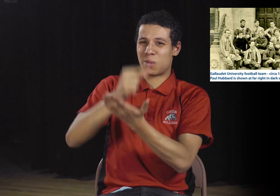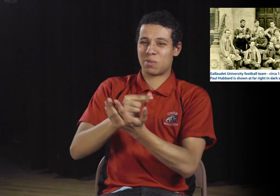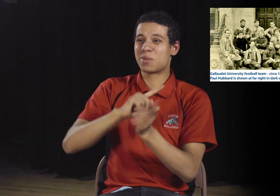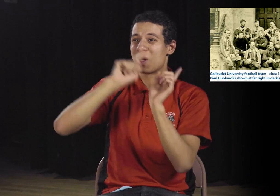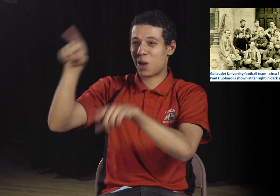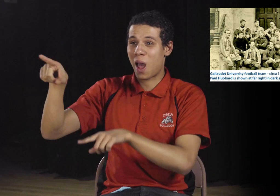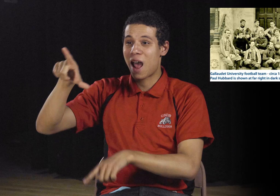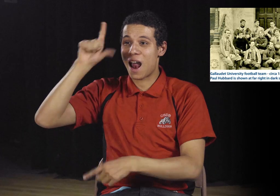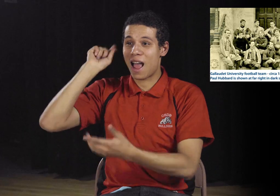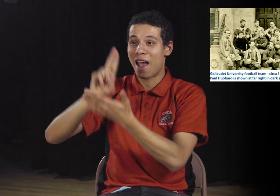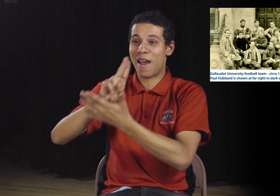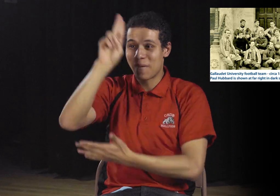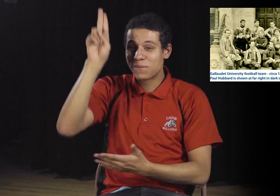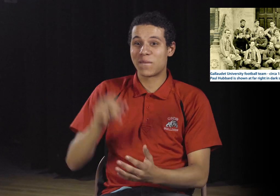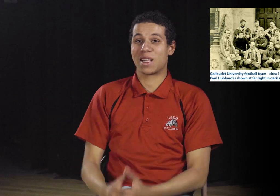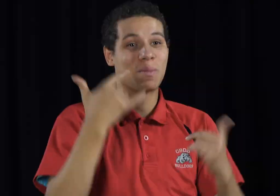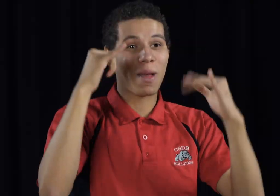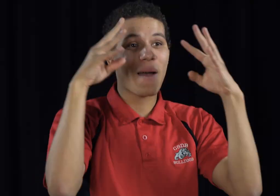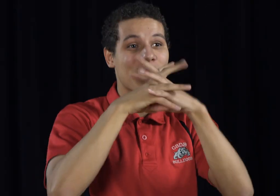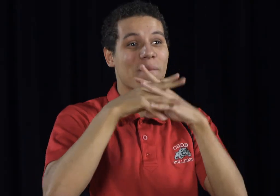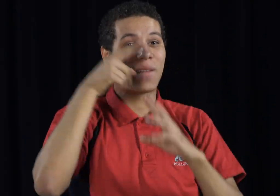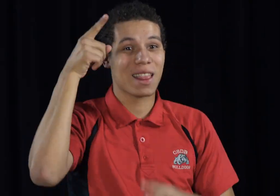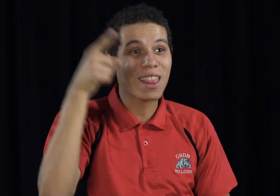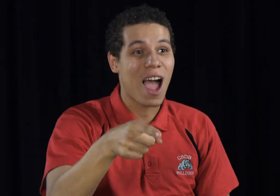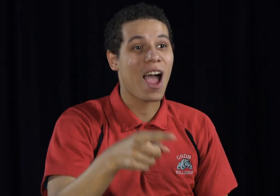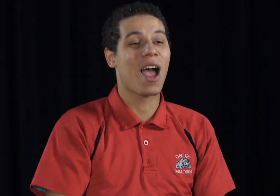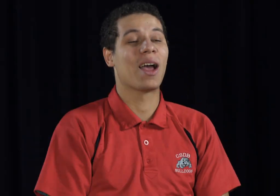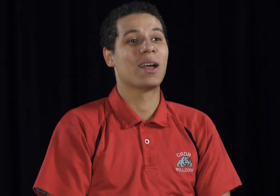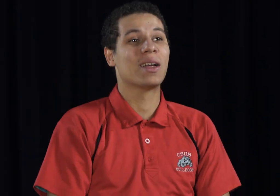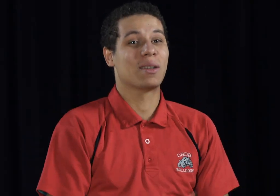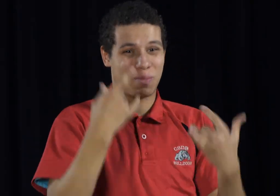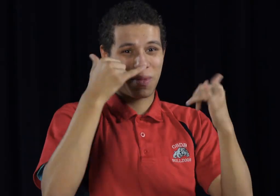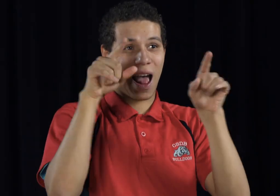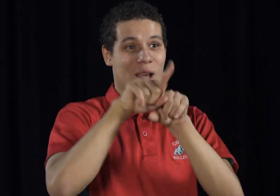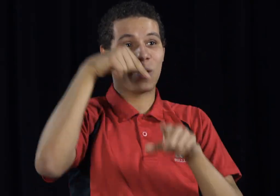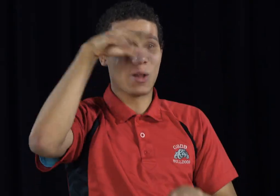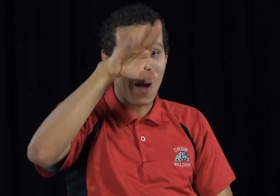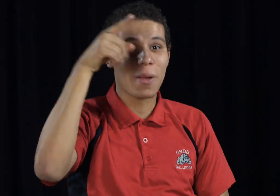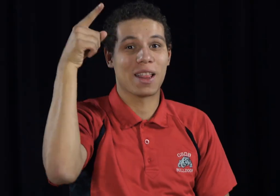Paul went on to Gallaudet University. He played football there. Not only did he play football, but he played quarterback.